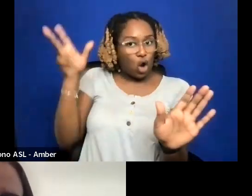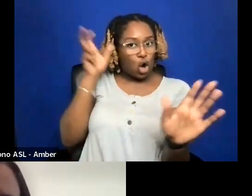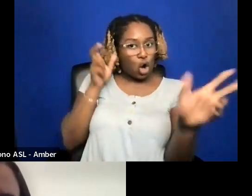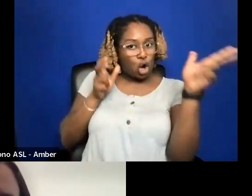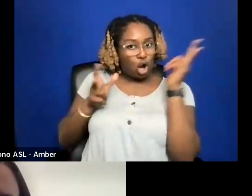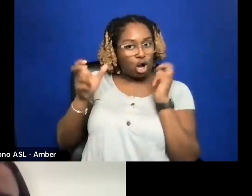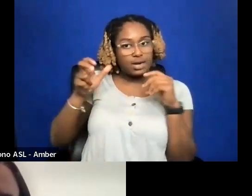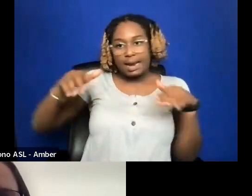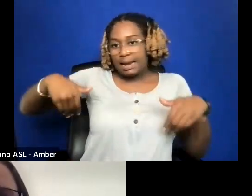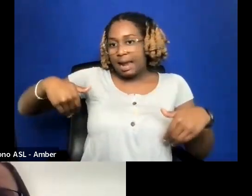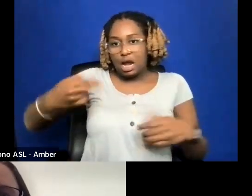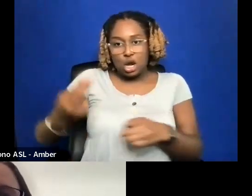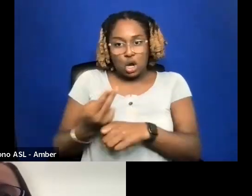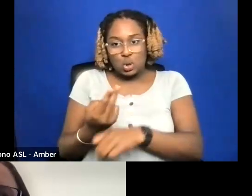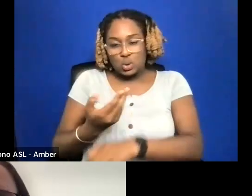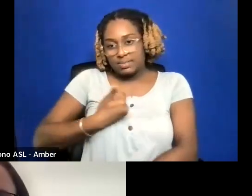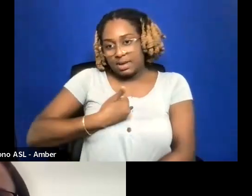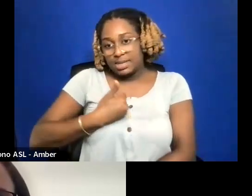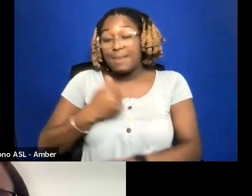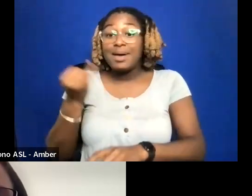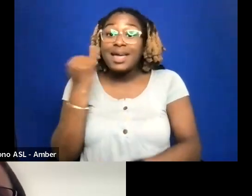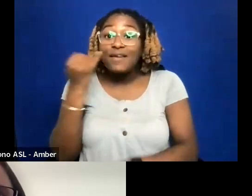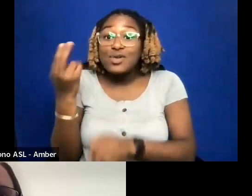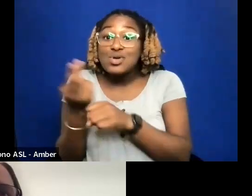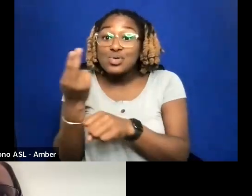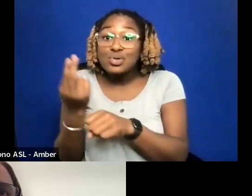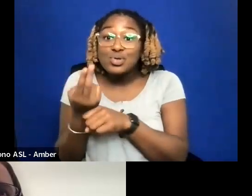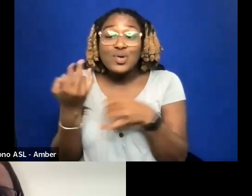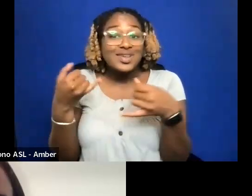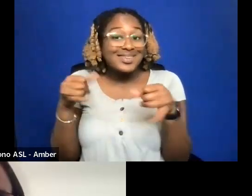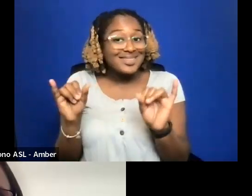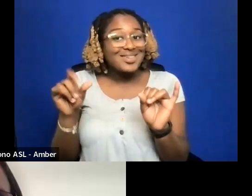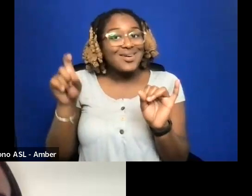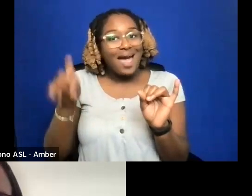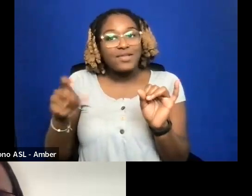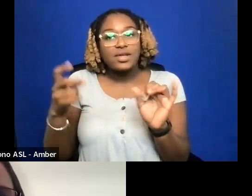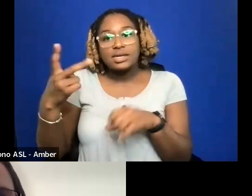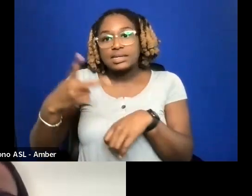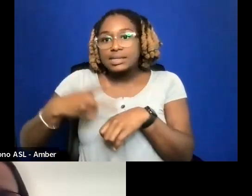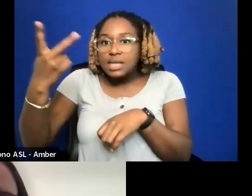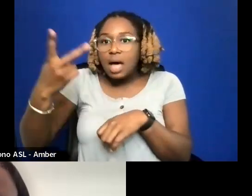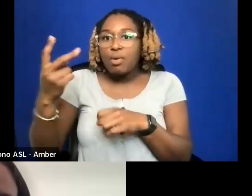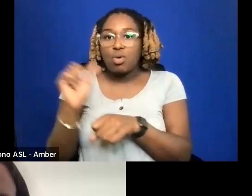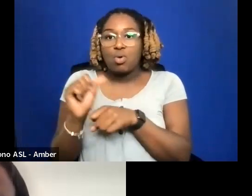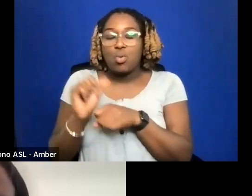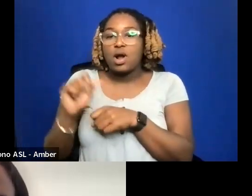EVEN IF YOU USE IT YOU STILL MAY BE DOUBLING THE WORK BY HAVING TO FIX IT AFTERWARDS.